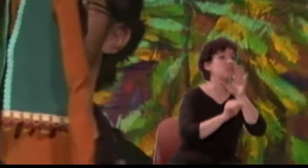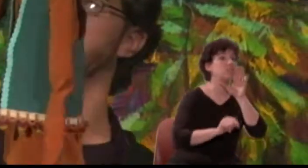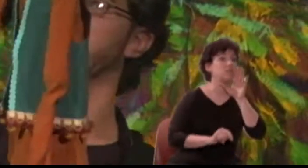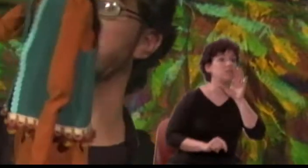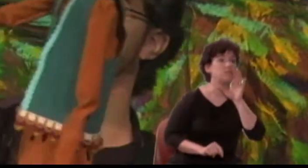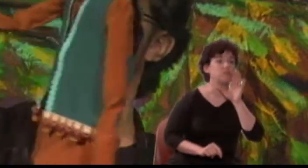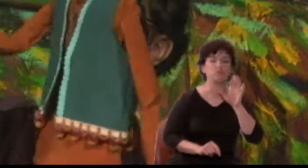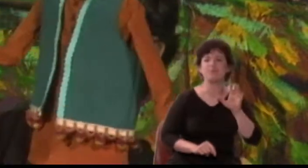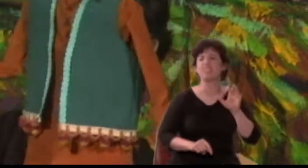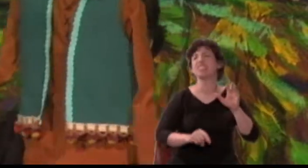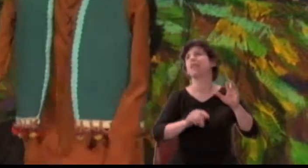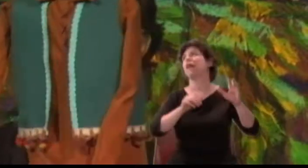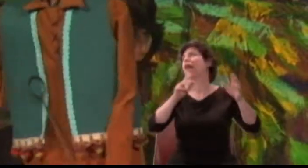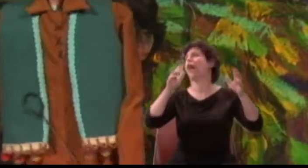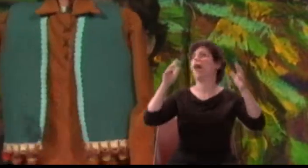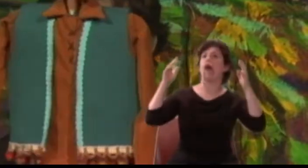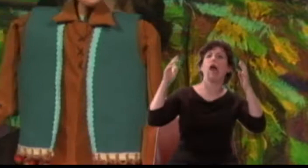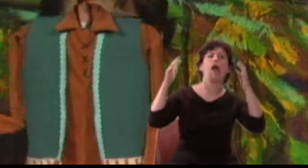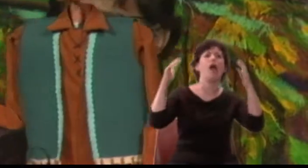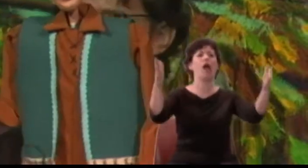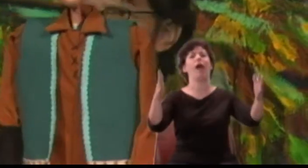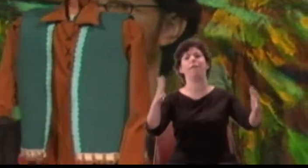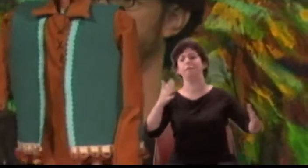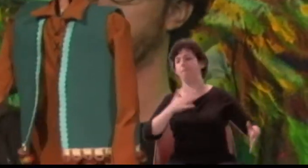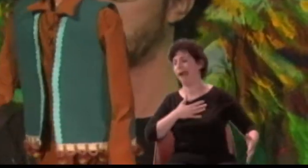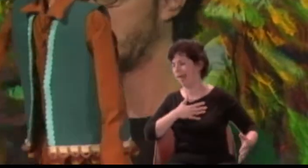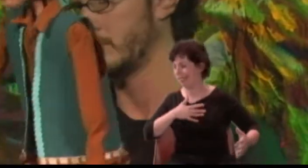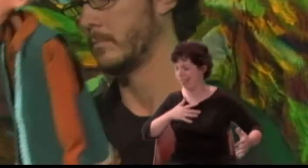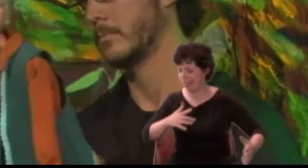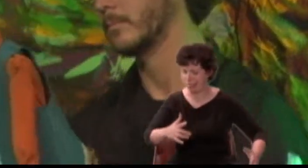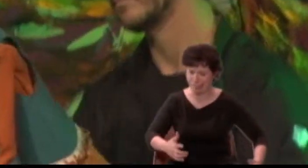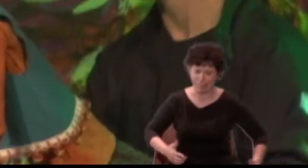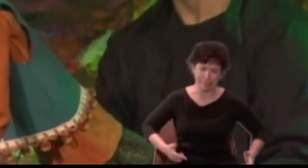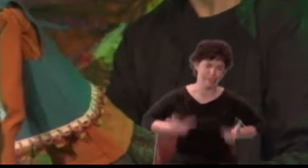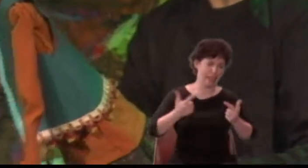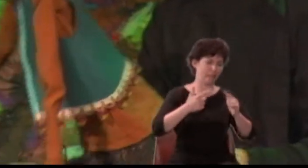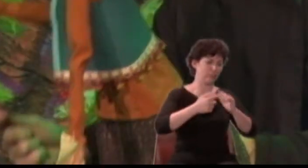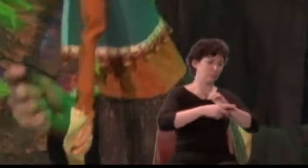Gods my life, stolen hence and left me asleep!